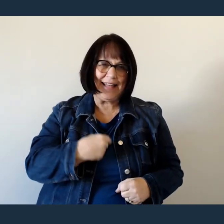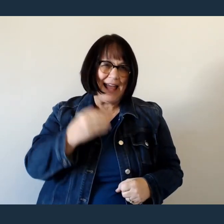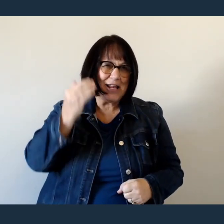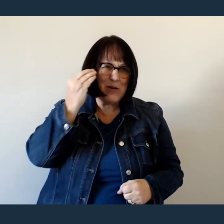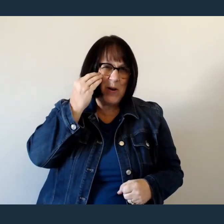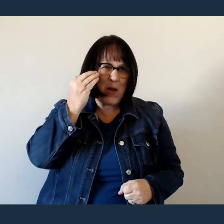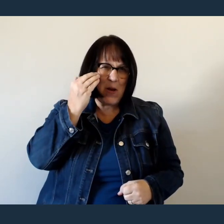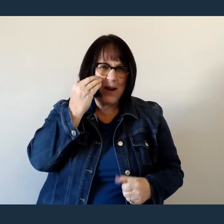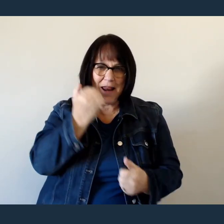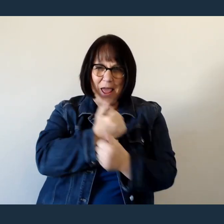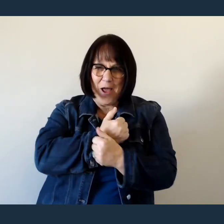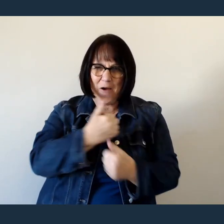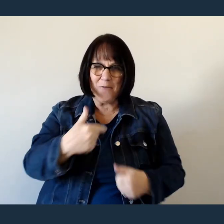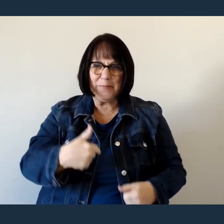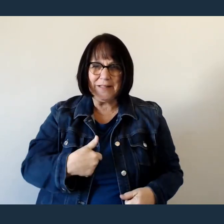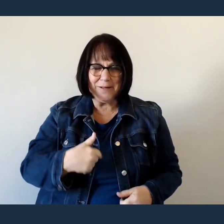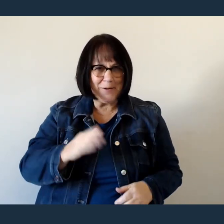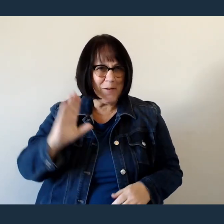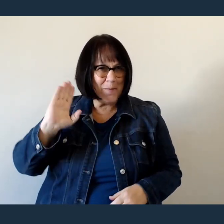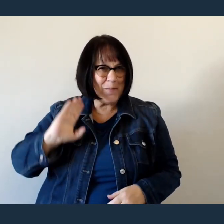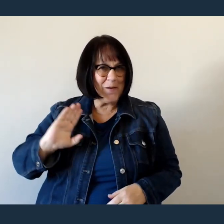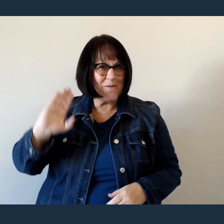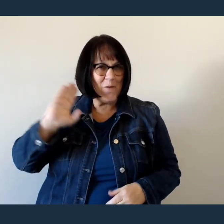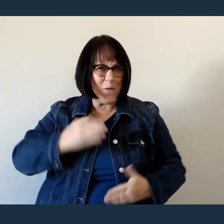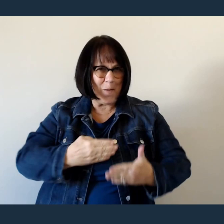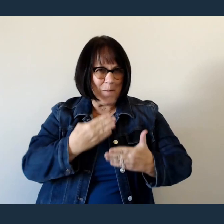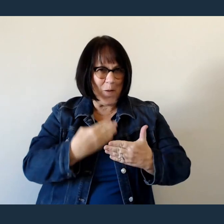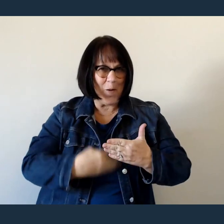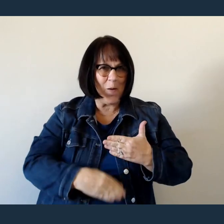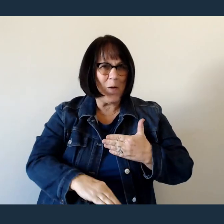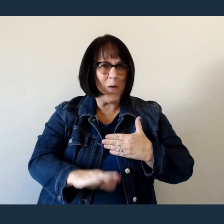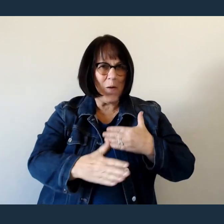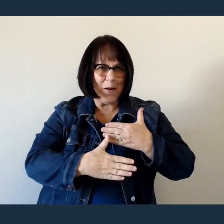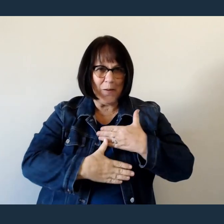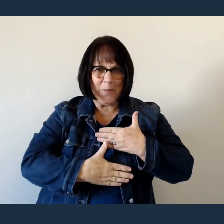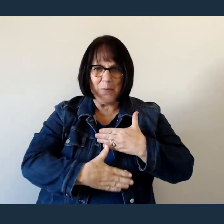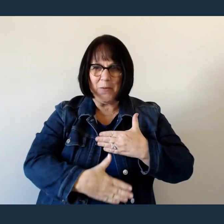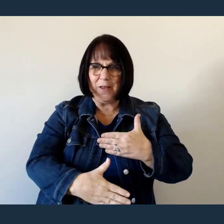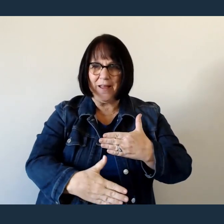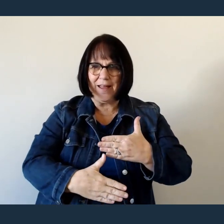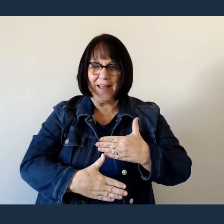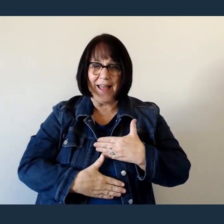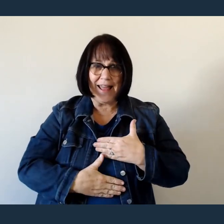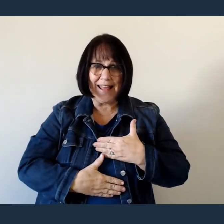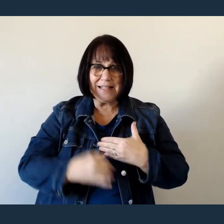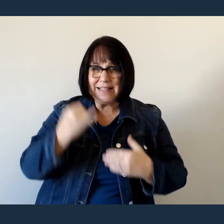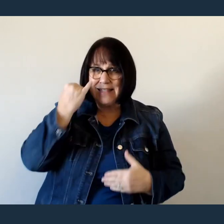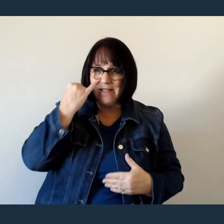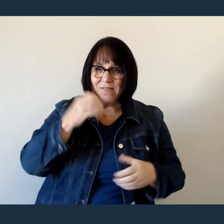Known and loved by You Before I took a breath